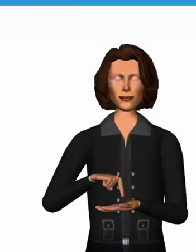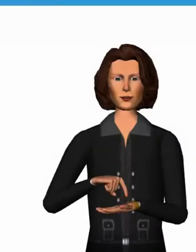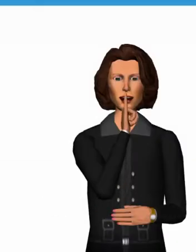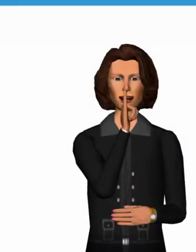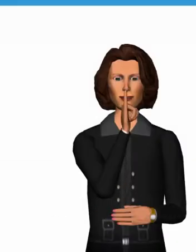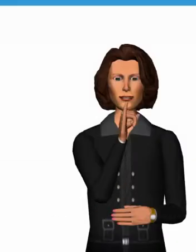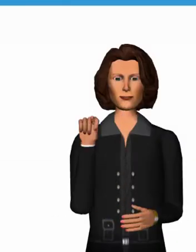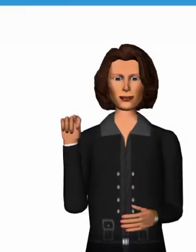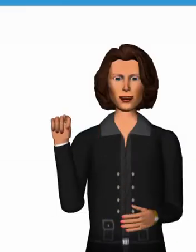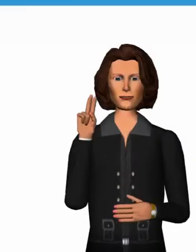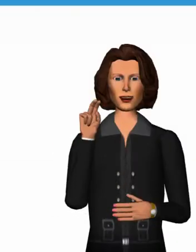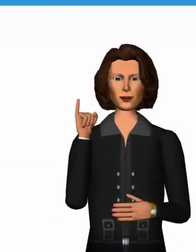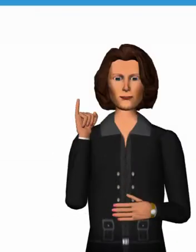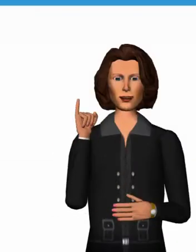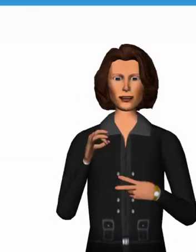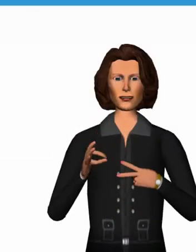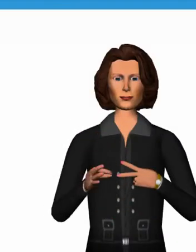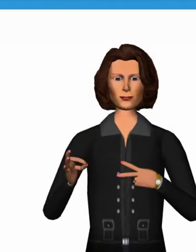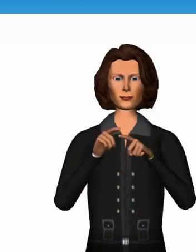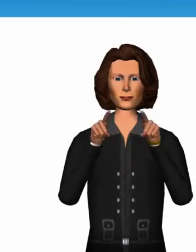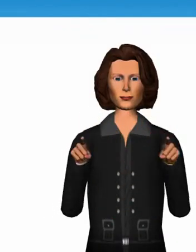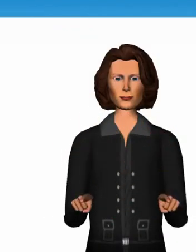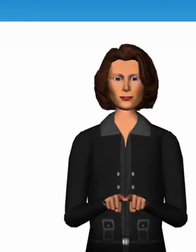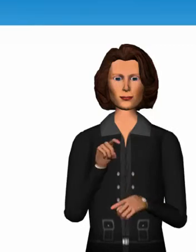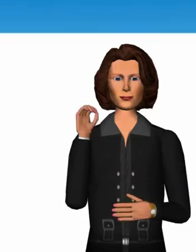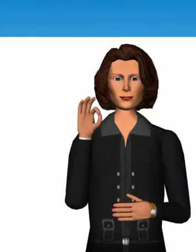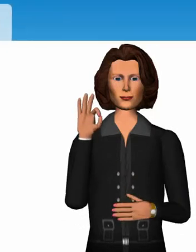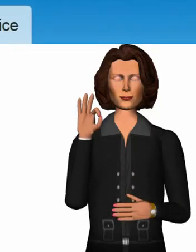This is the UI Option Panel of the FLUID Project.